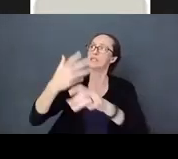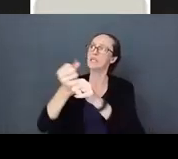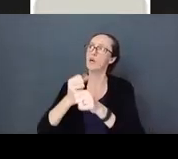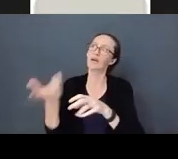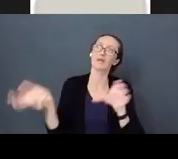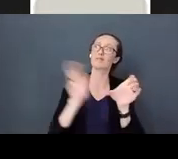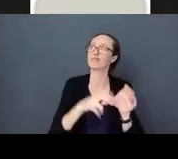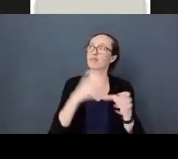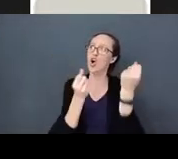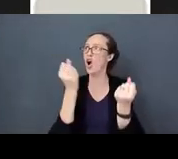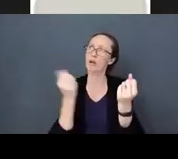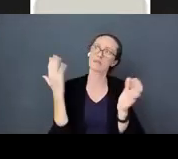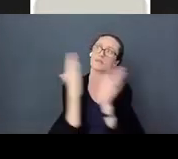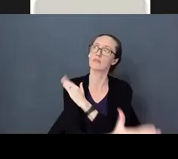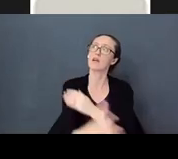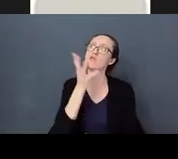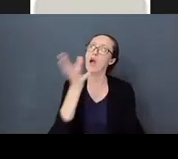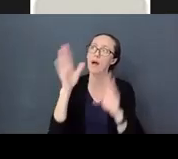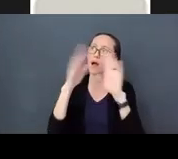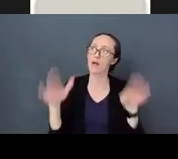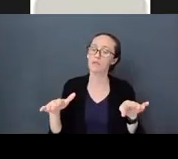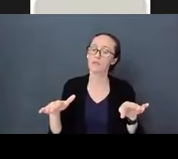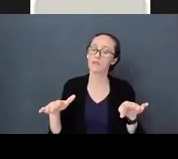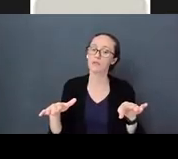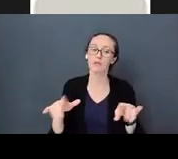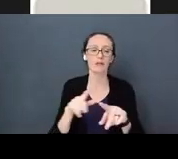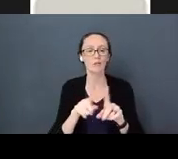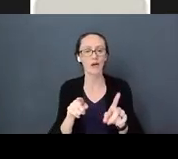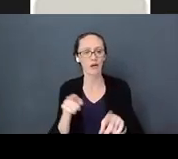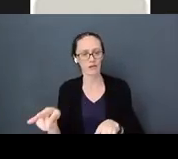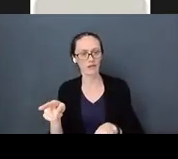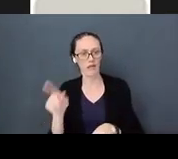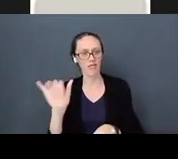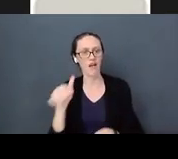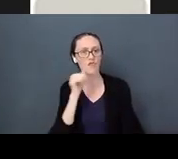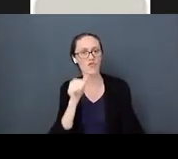She didn't hear that because the distortion, the distance all of that she heard noise,